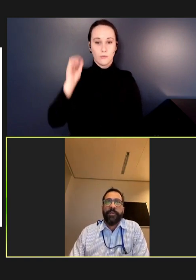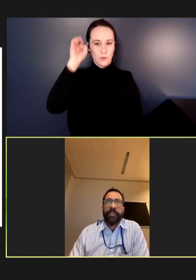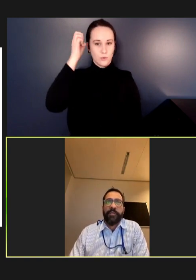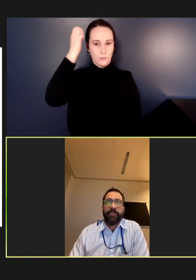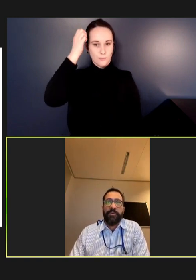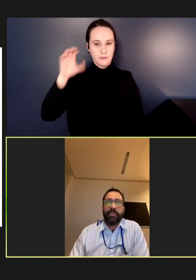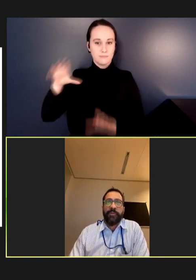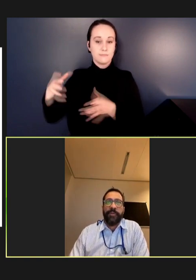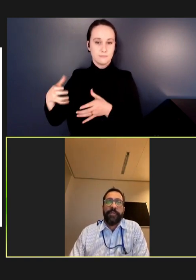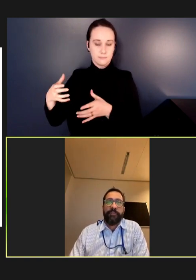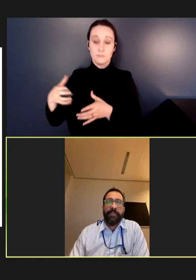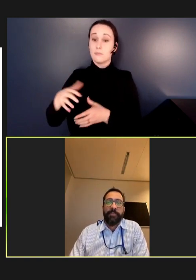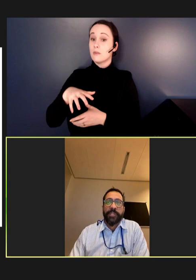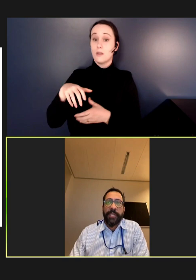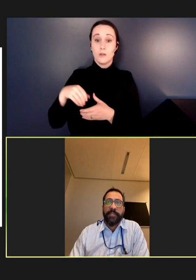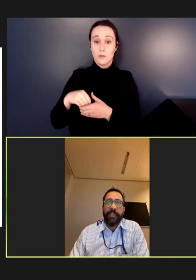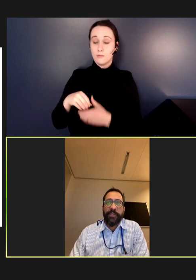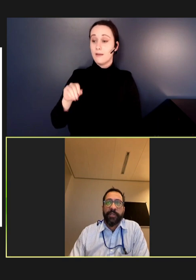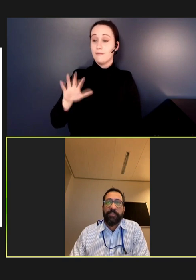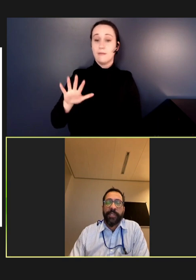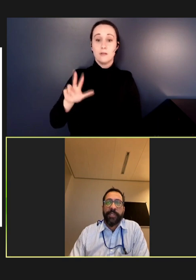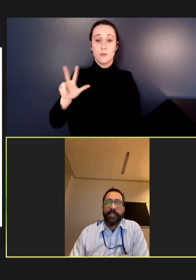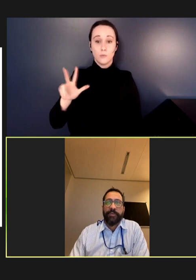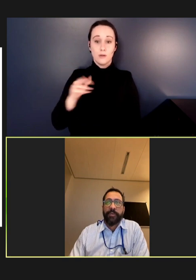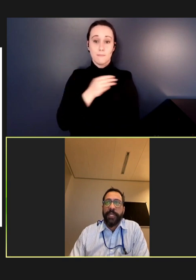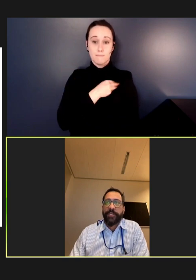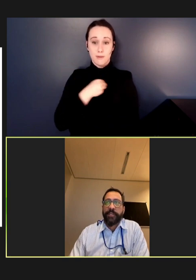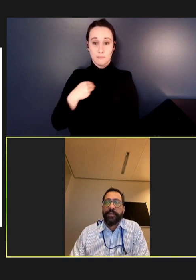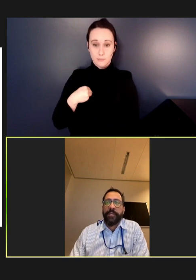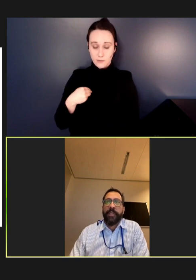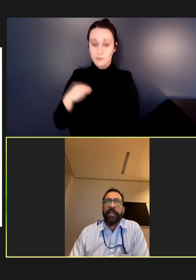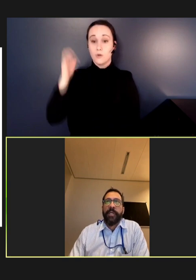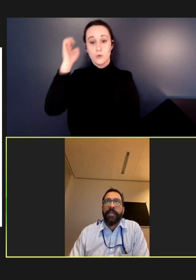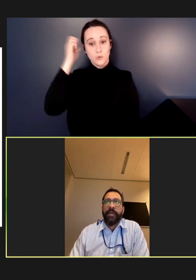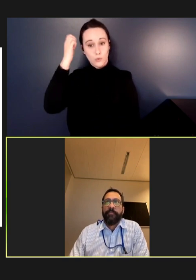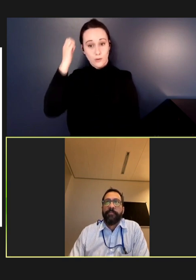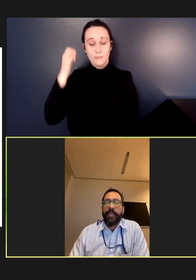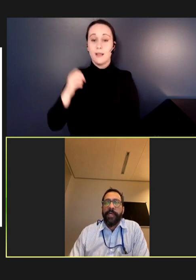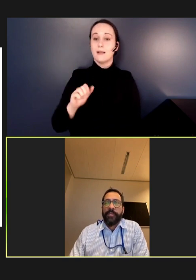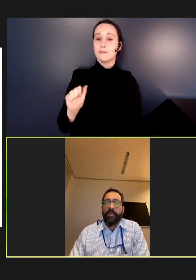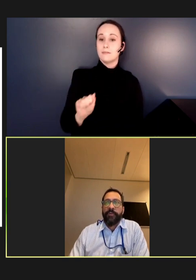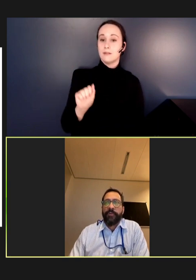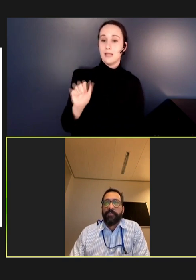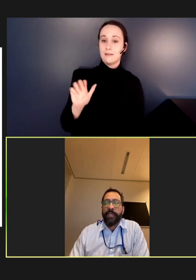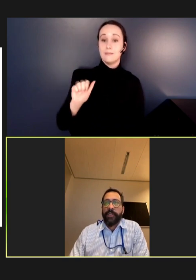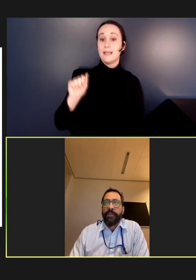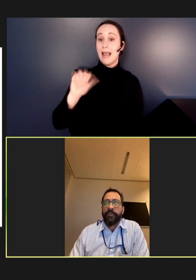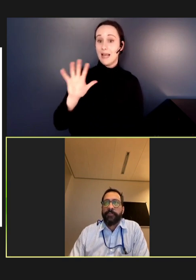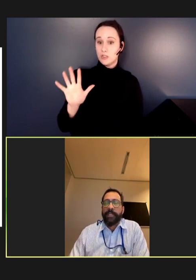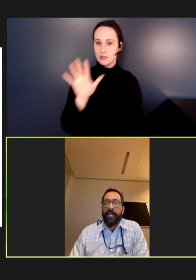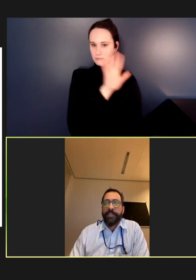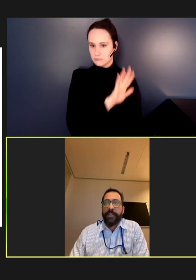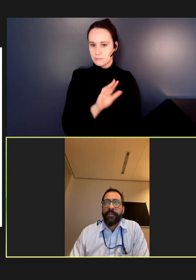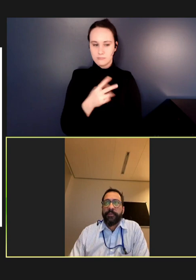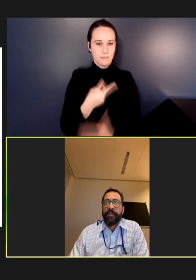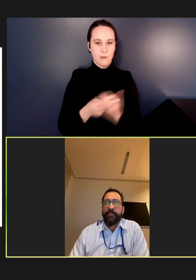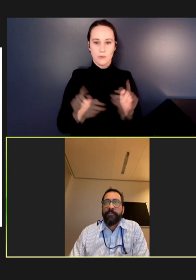which includes 33 member states in Europe and Central Asia. As you heard from Natasha,